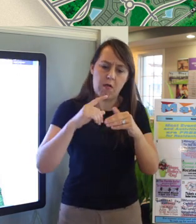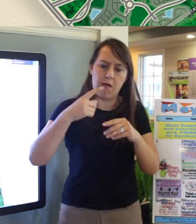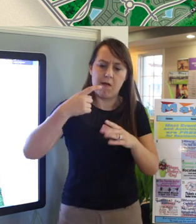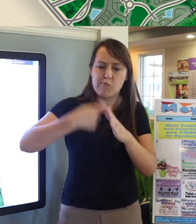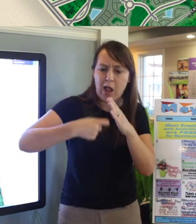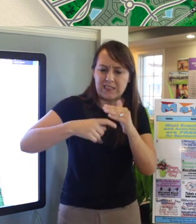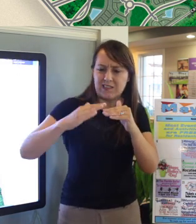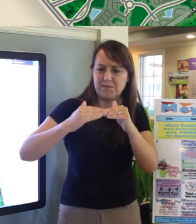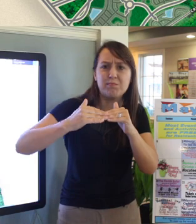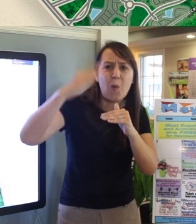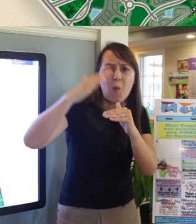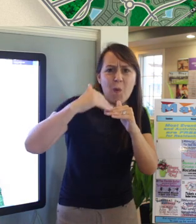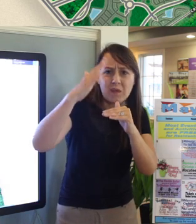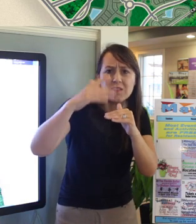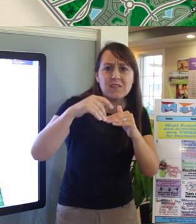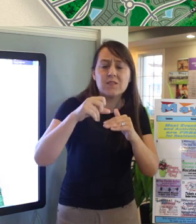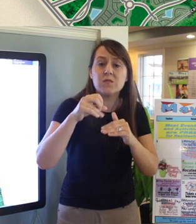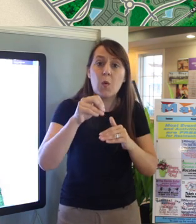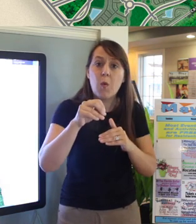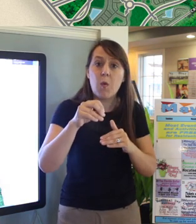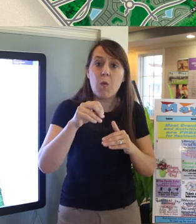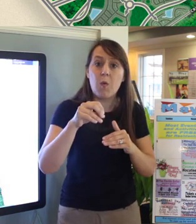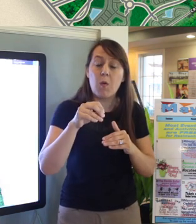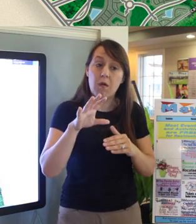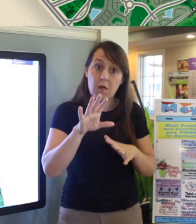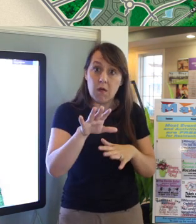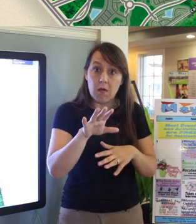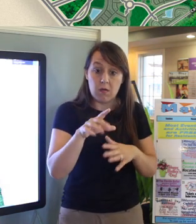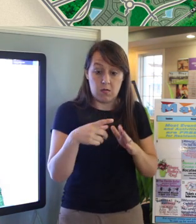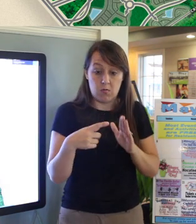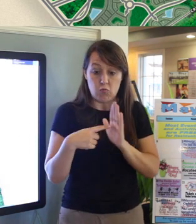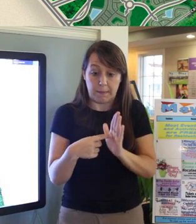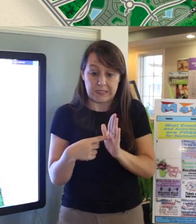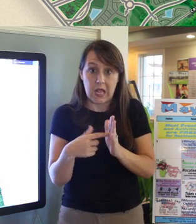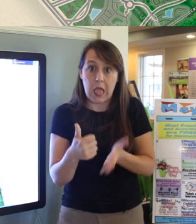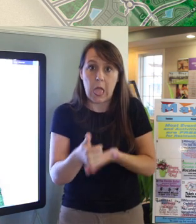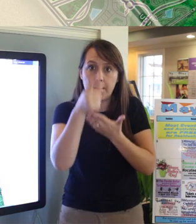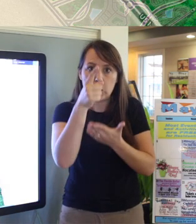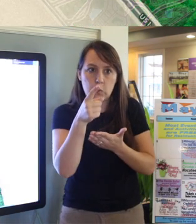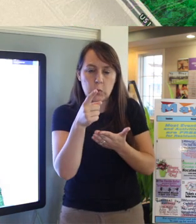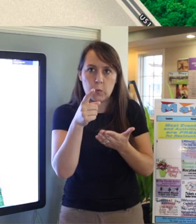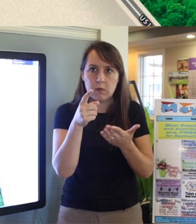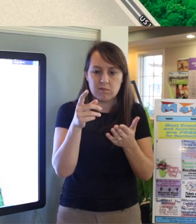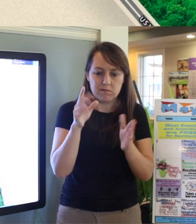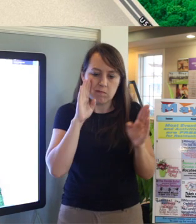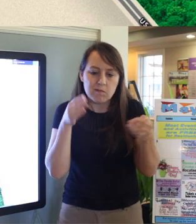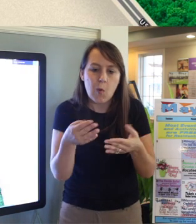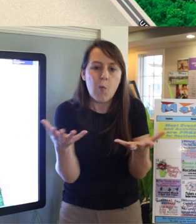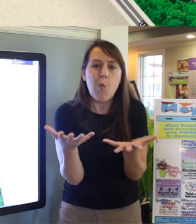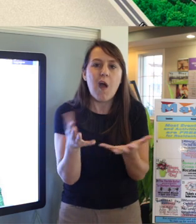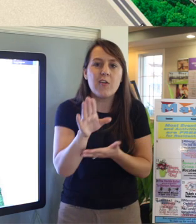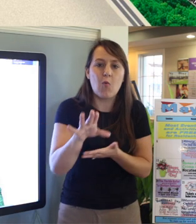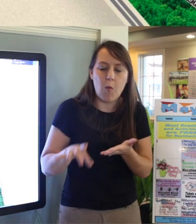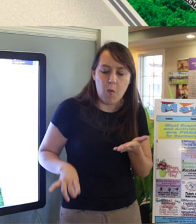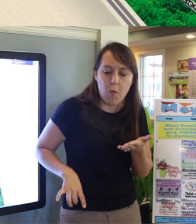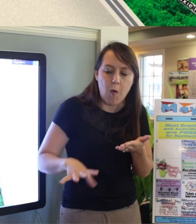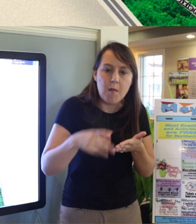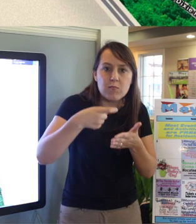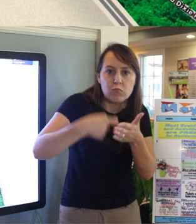So your Nocatee Welcome Center representative will help you narrow down this list by a price range and/or square footage range